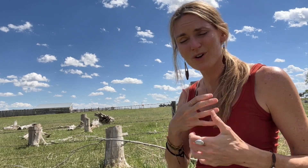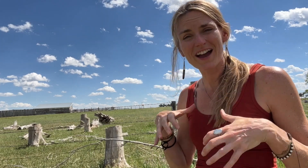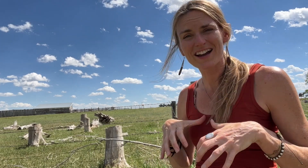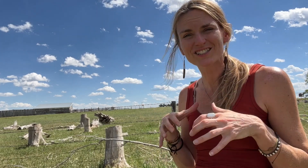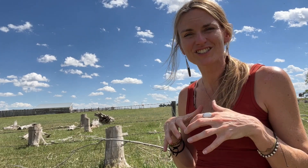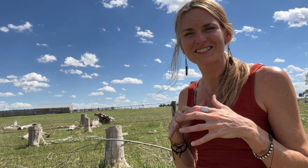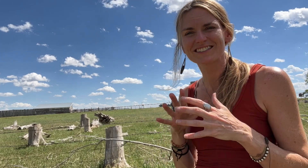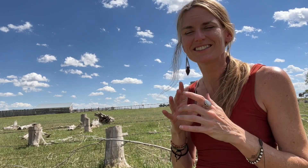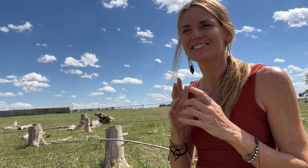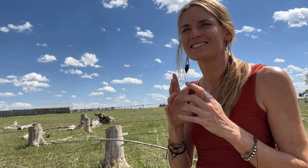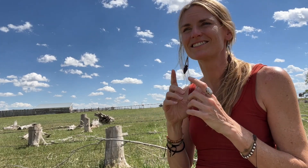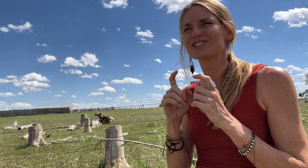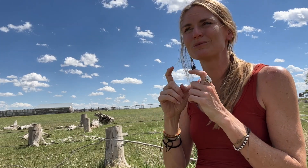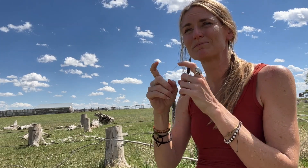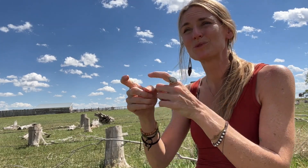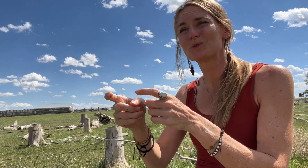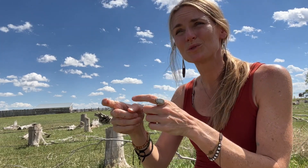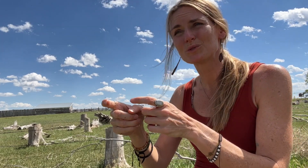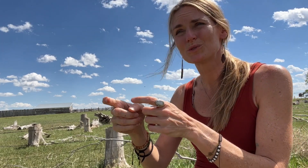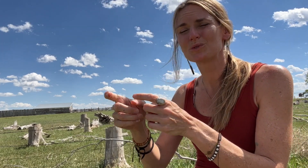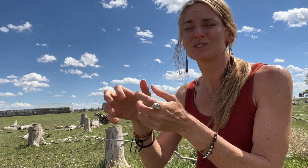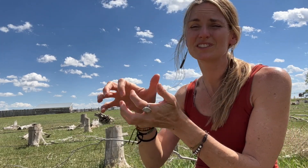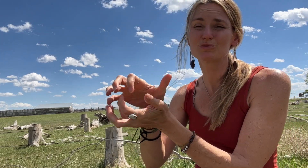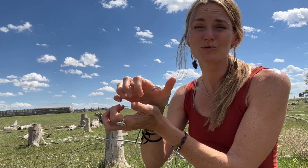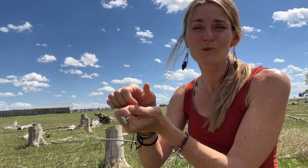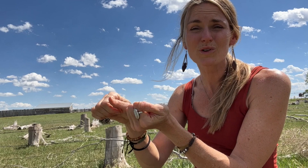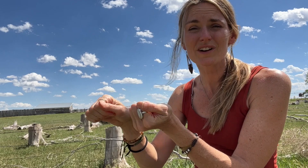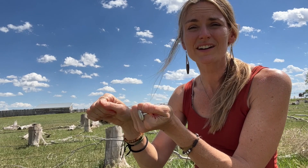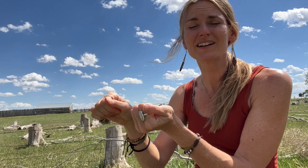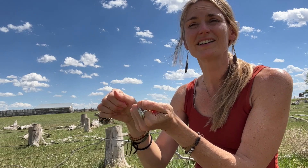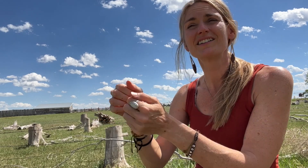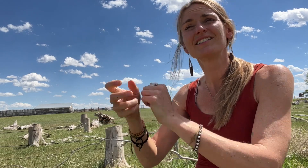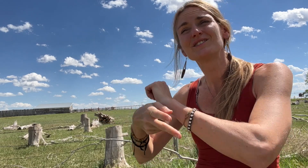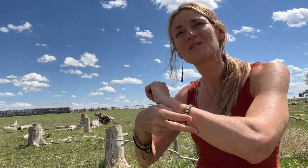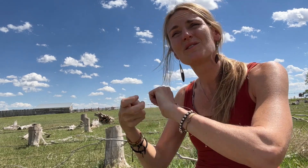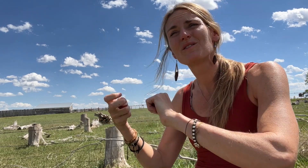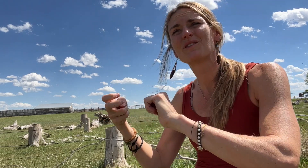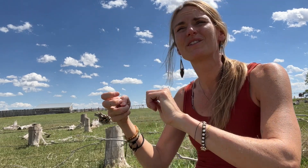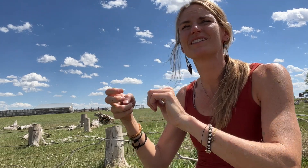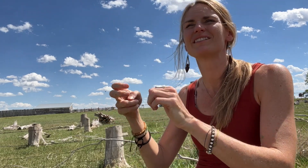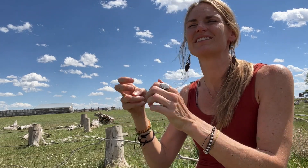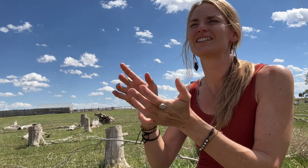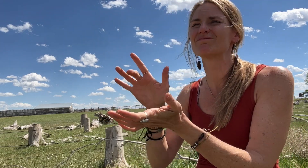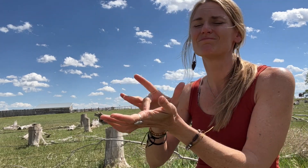Our actions that have led to destruction, theft,